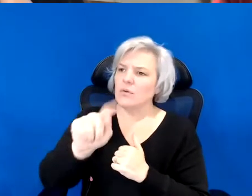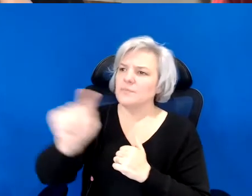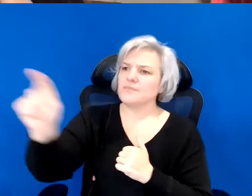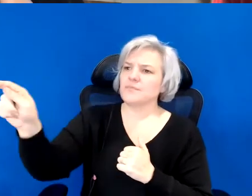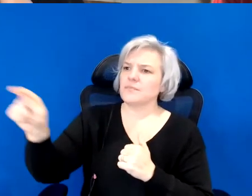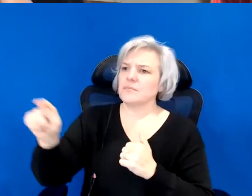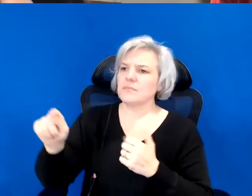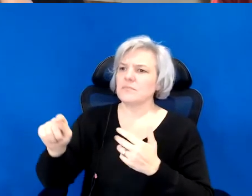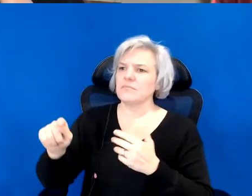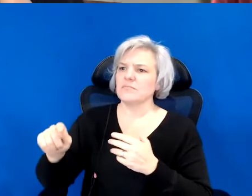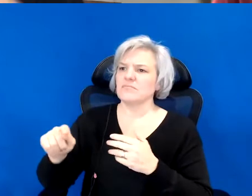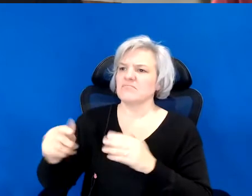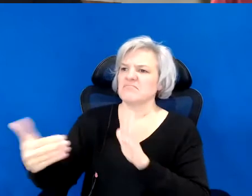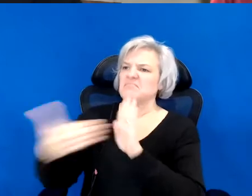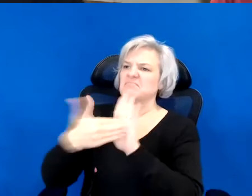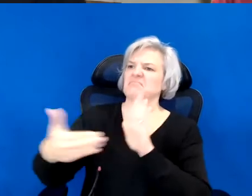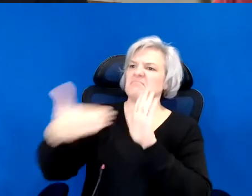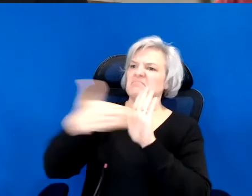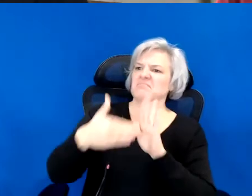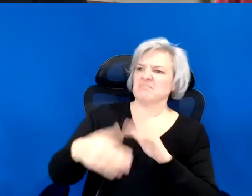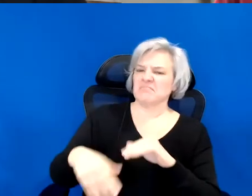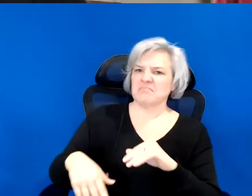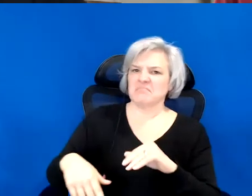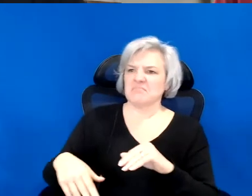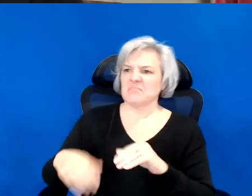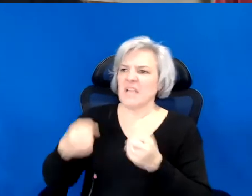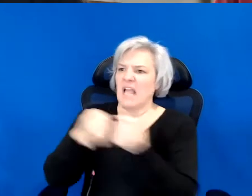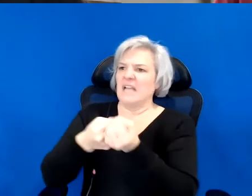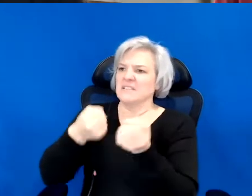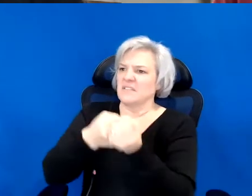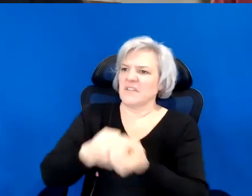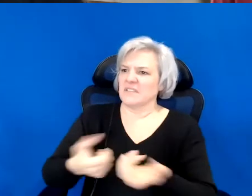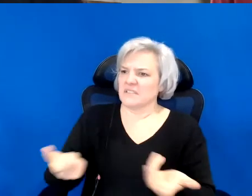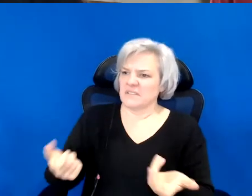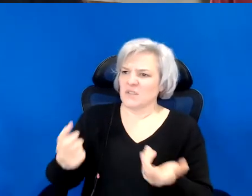anti colonial or D colonial activists who have lived there over time, whose stories